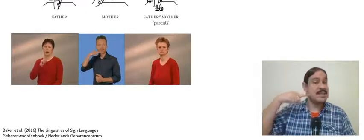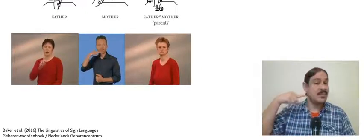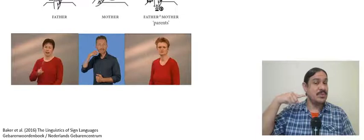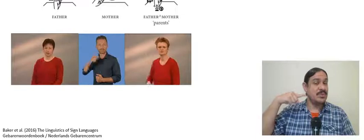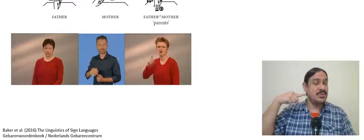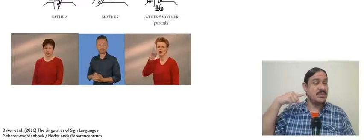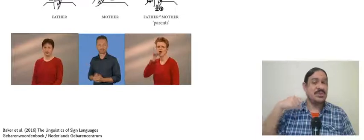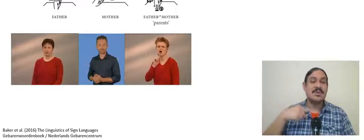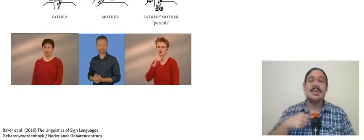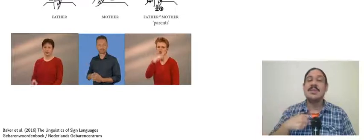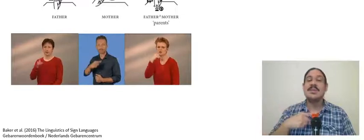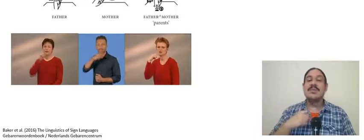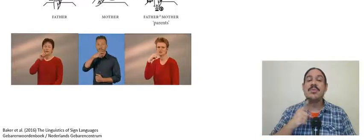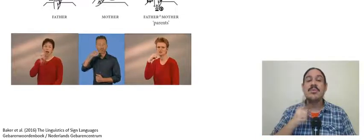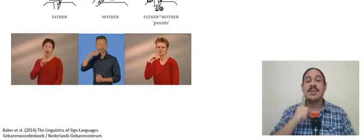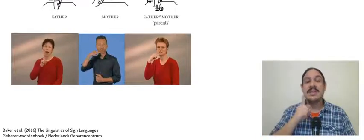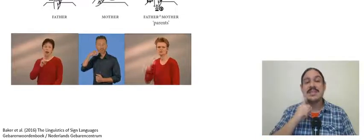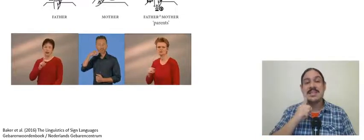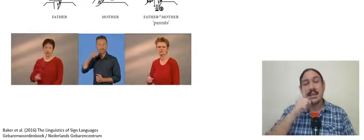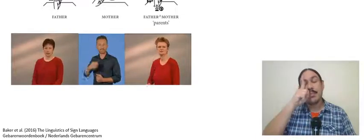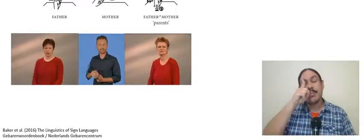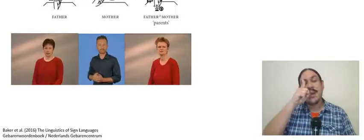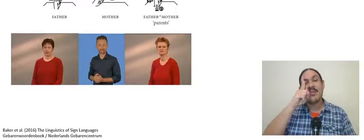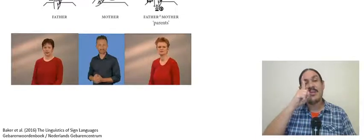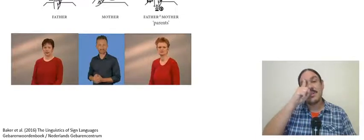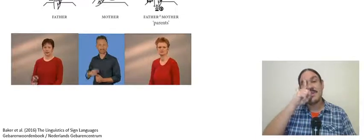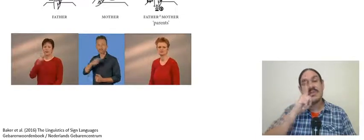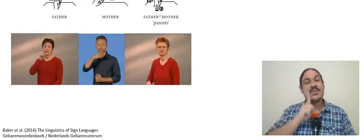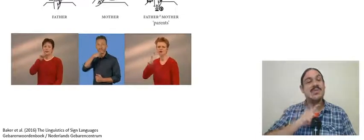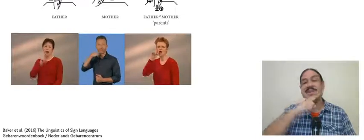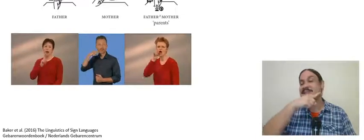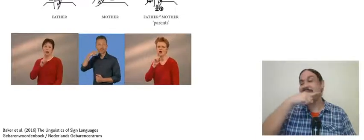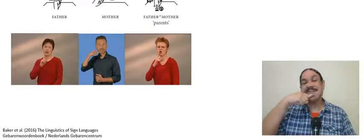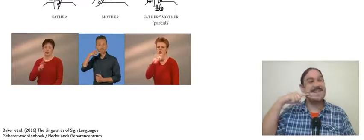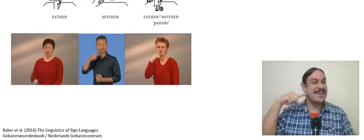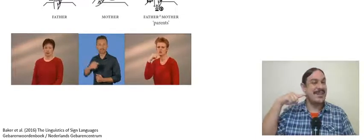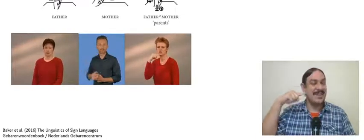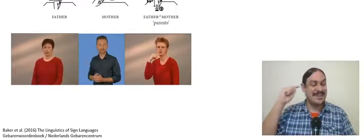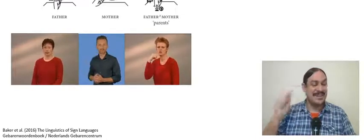done a little bit